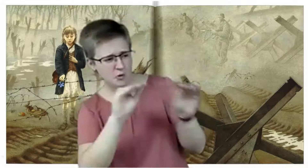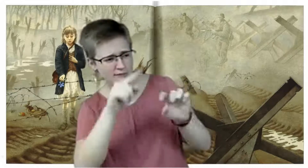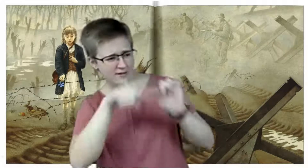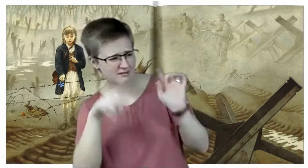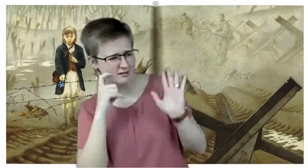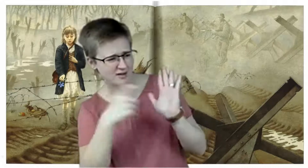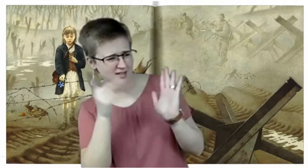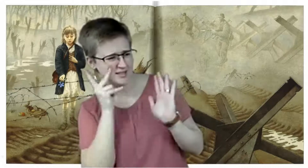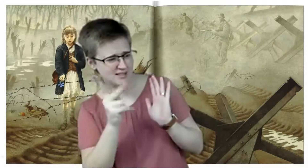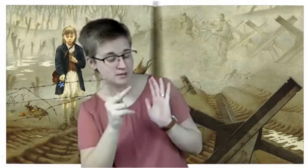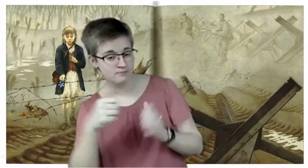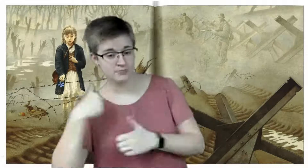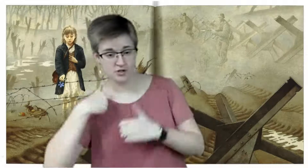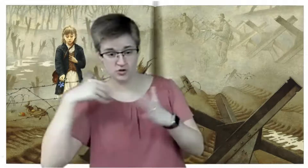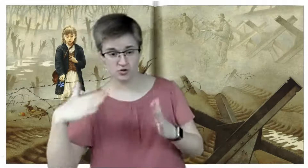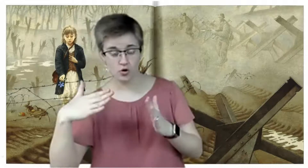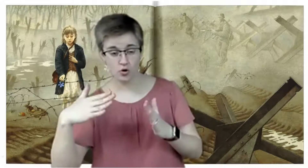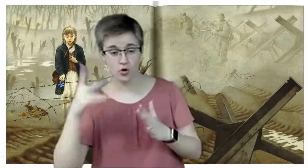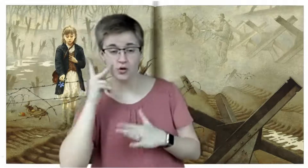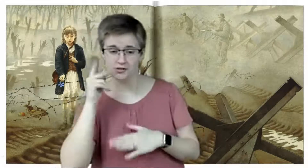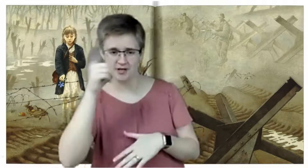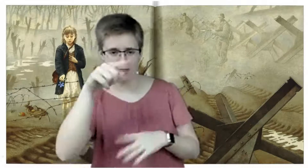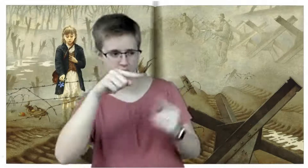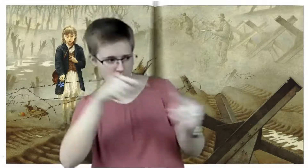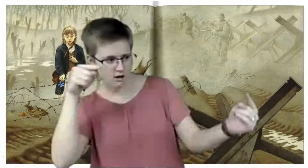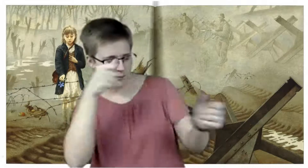Soldiers saw the enemy everywhere.